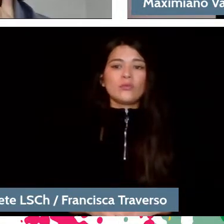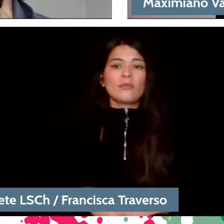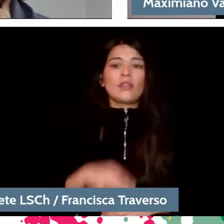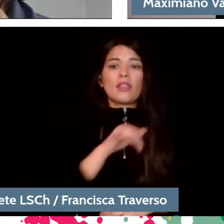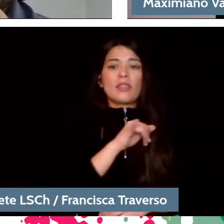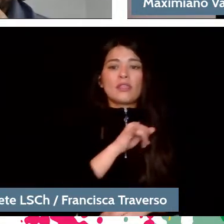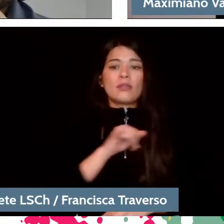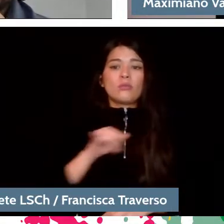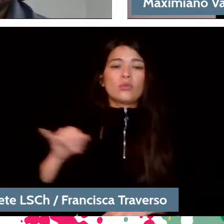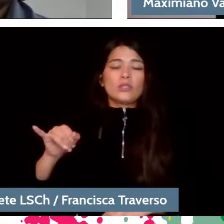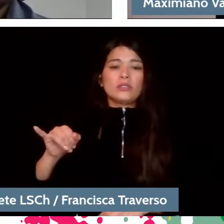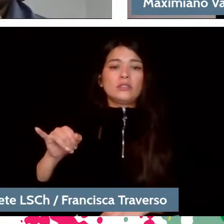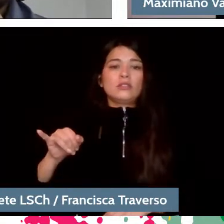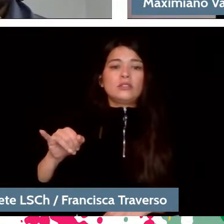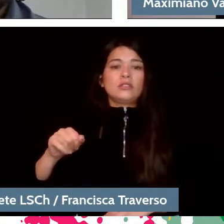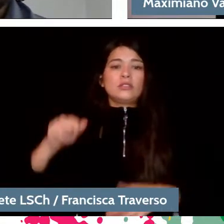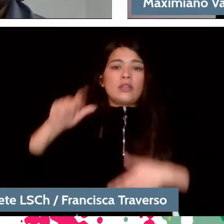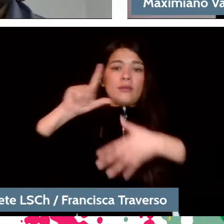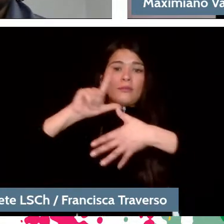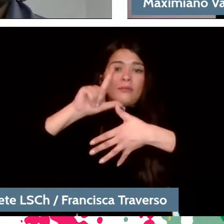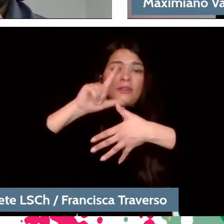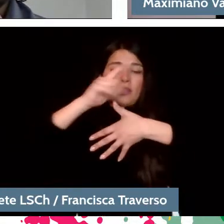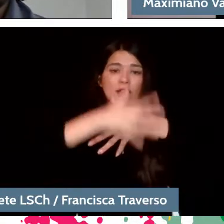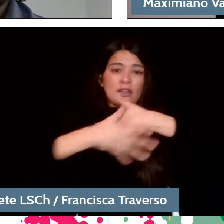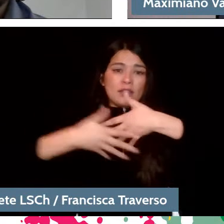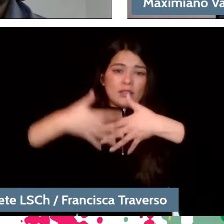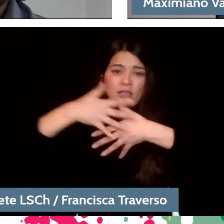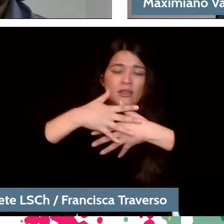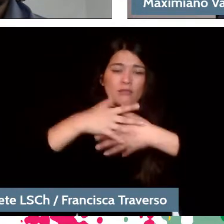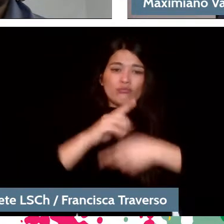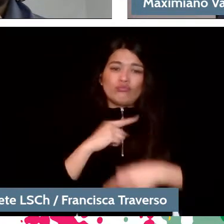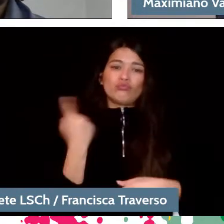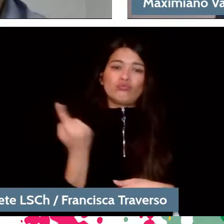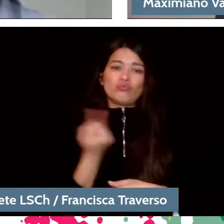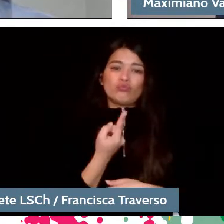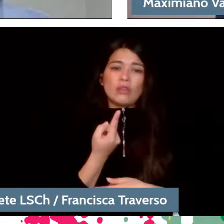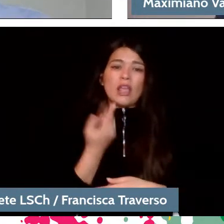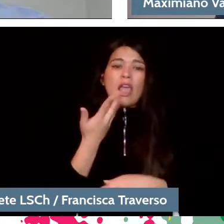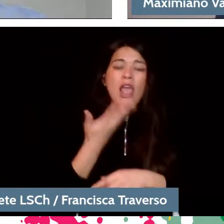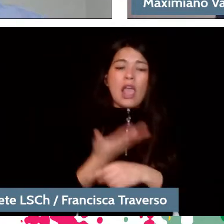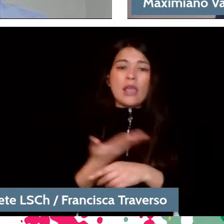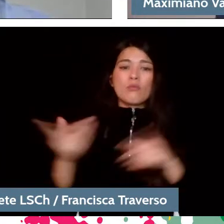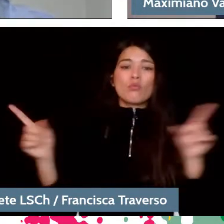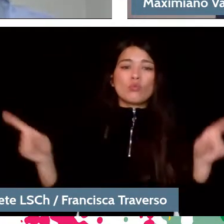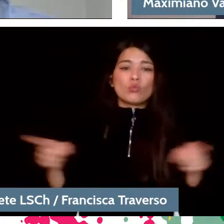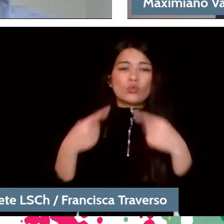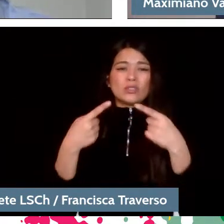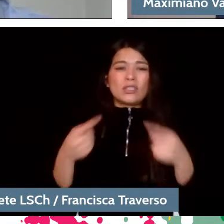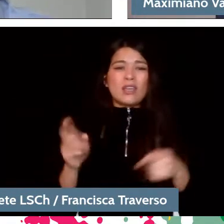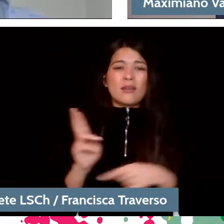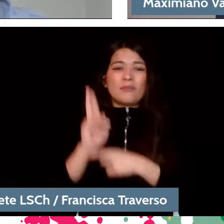We are children of that musical phenomenon. There are songs that reflect that. Beethoven's ninth symphony